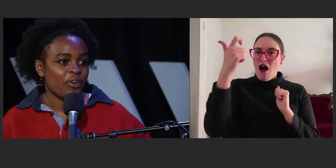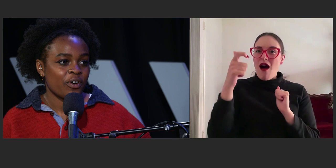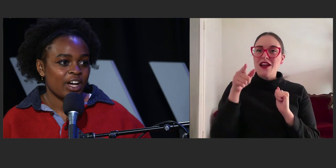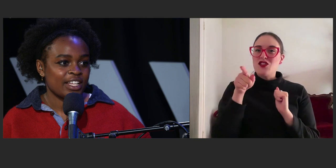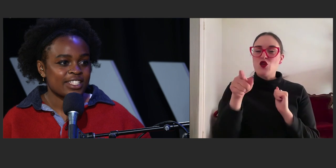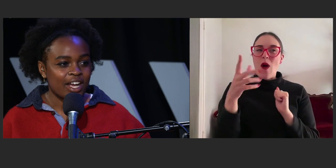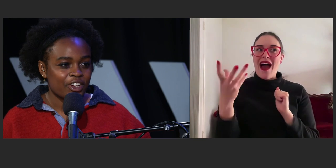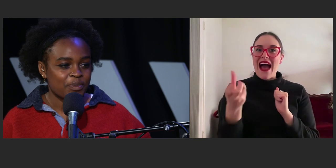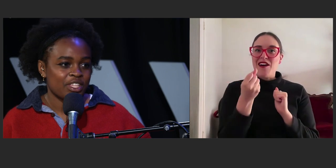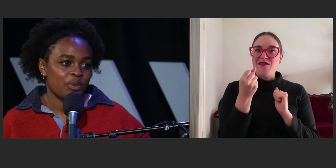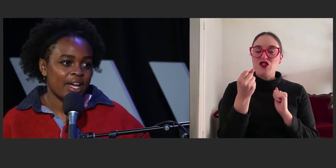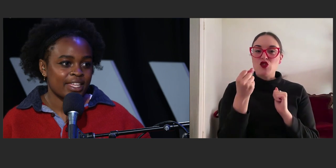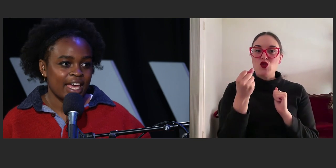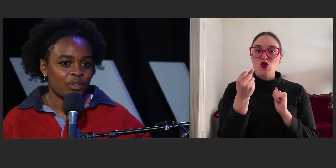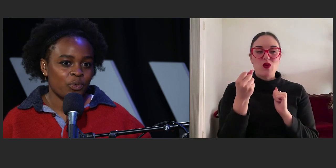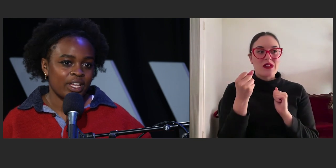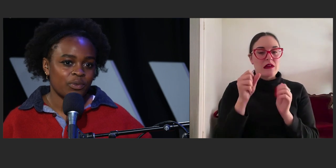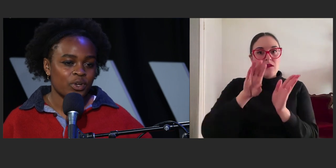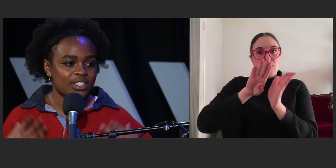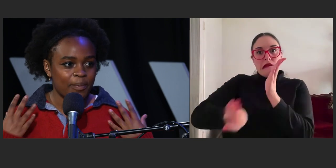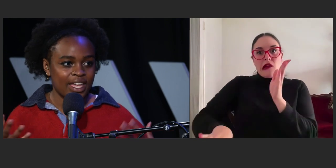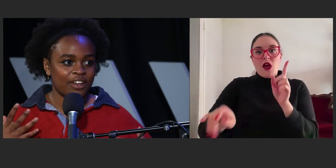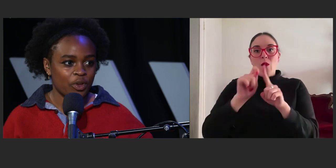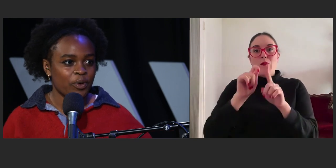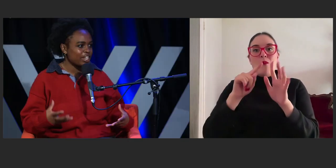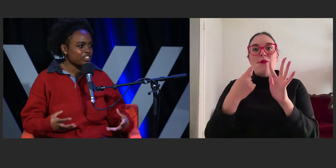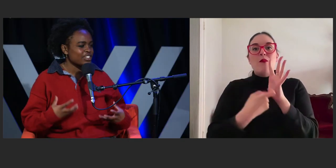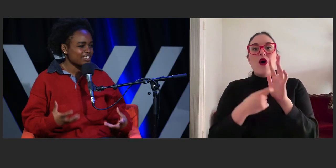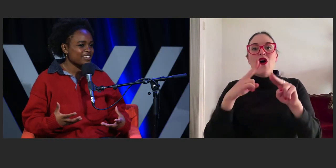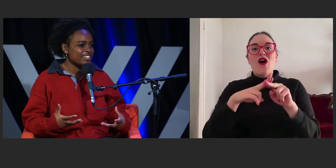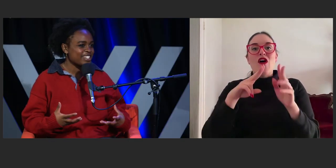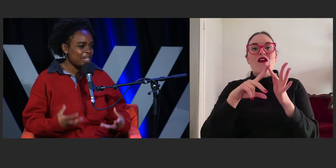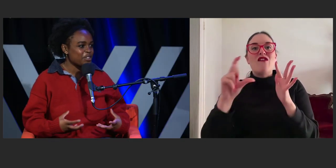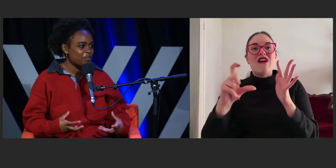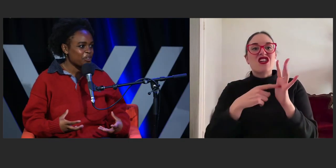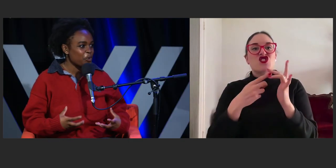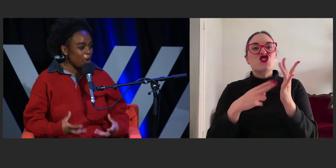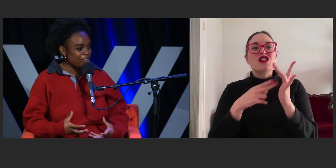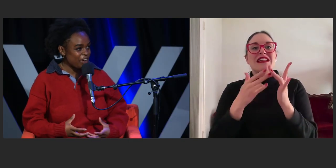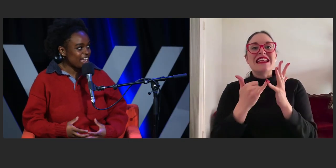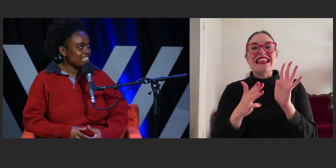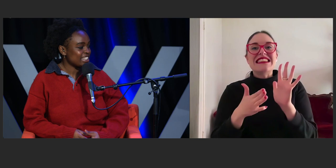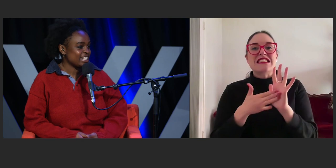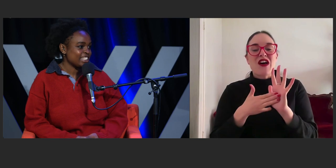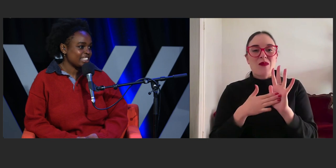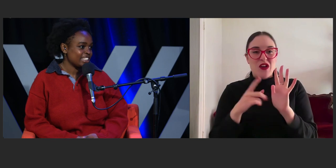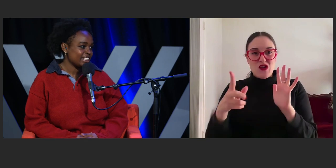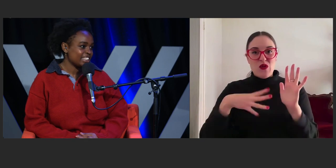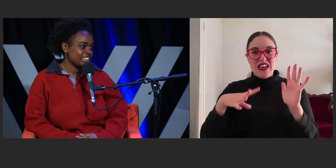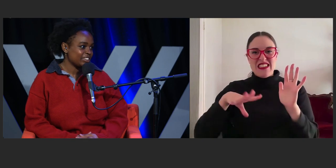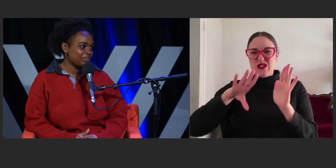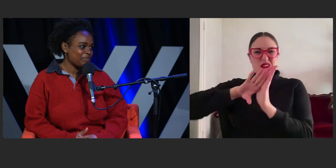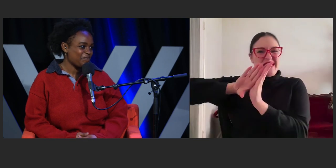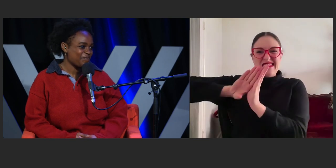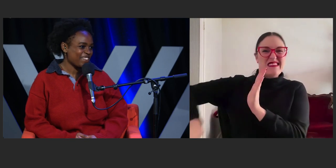or discouragement that you might get when what's coming out of your brain just doesn't seem to feel quite right? All the time.